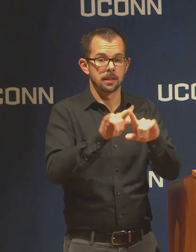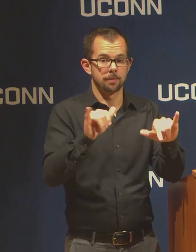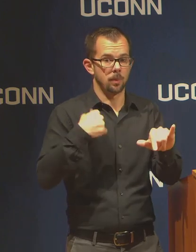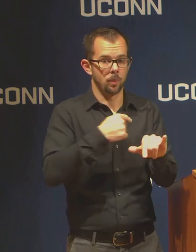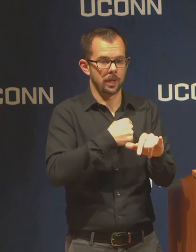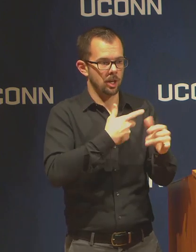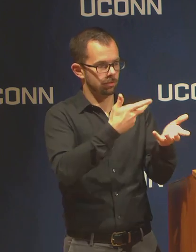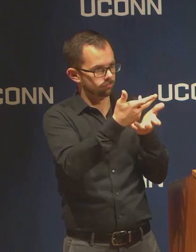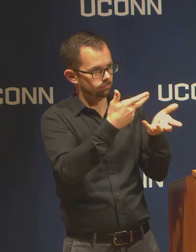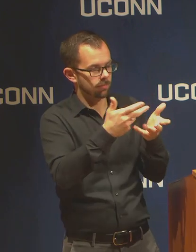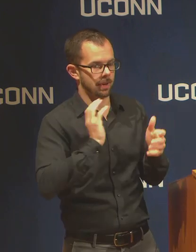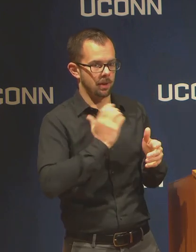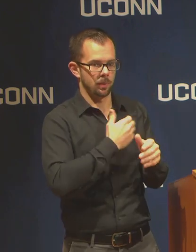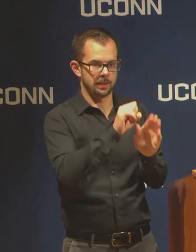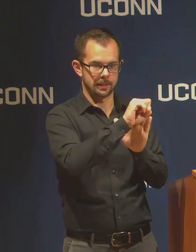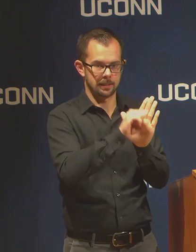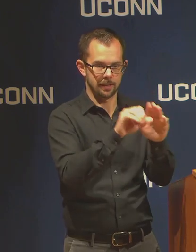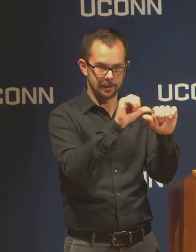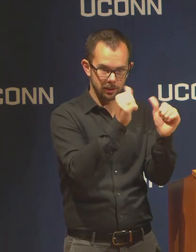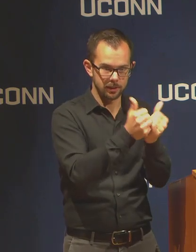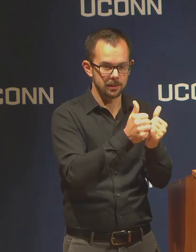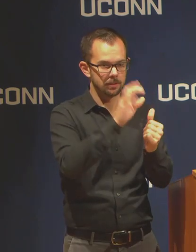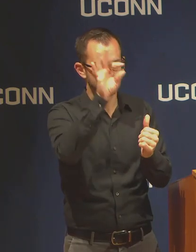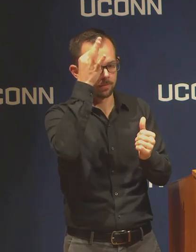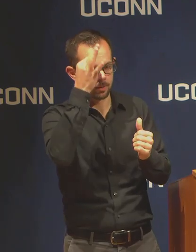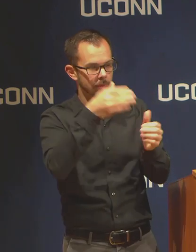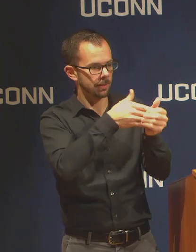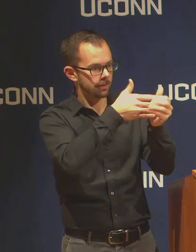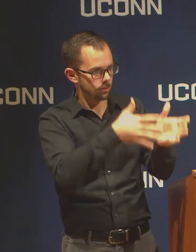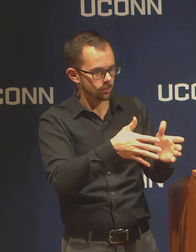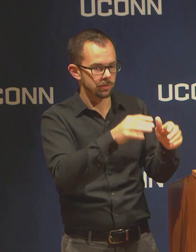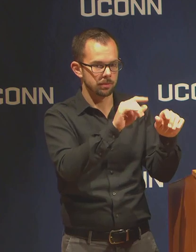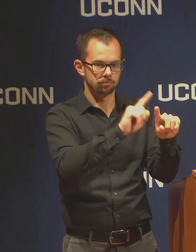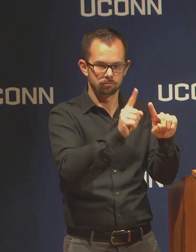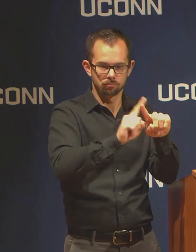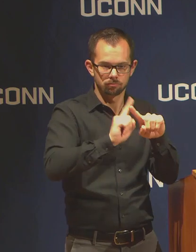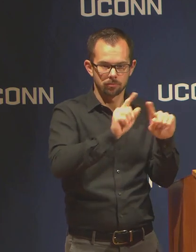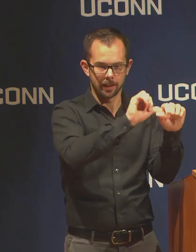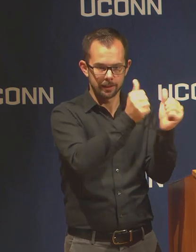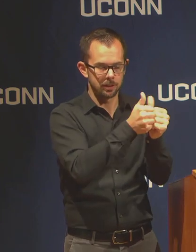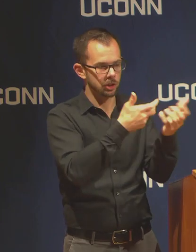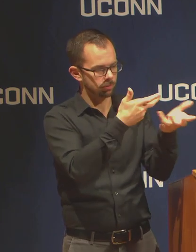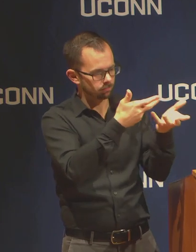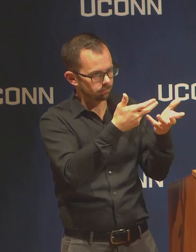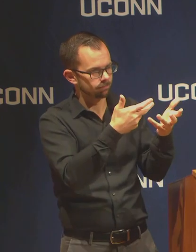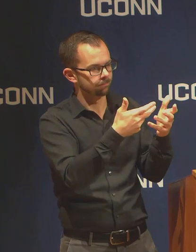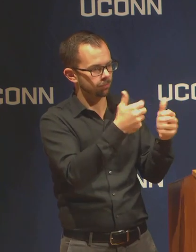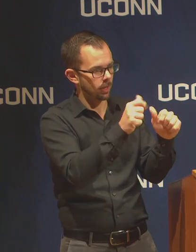and federal leaders and agencies to identify resources that we